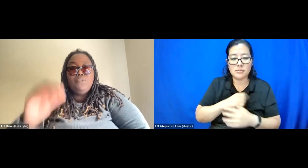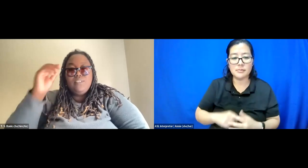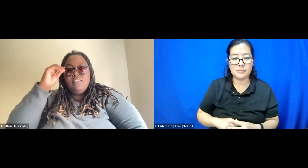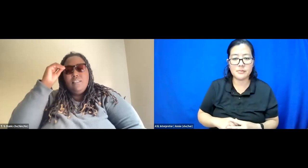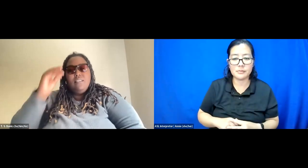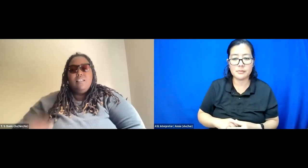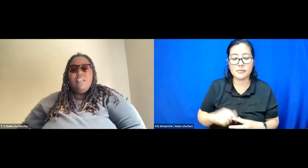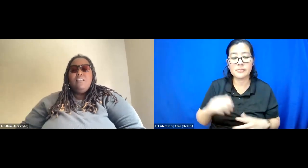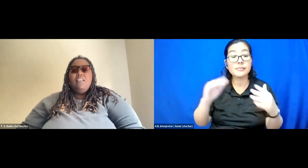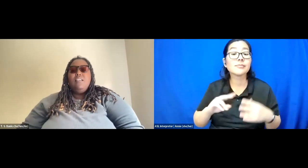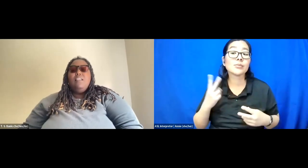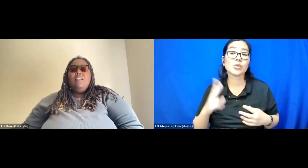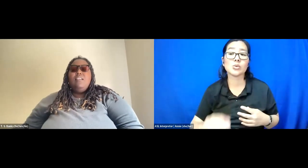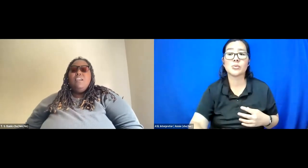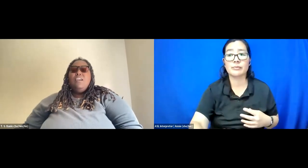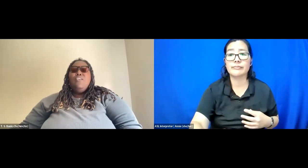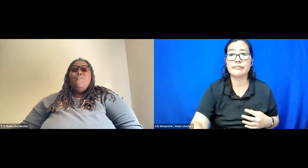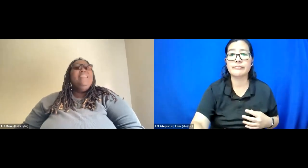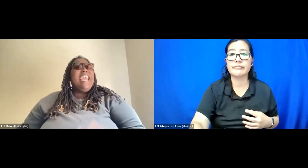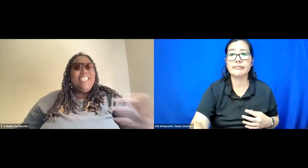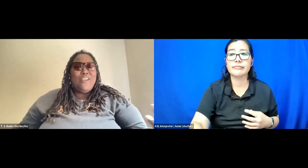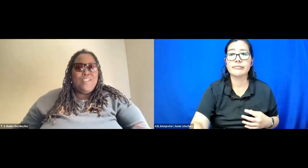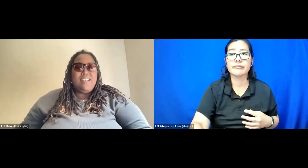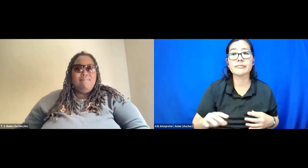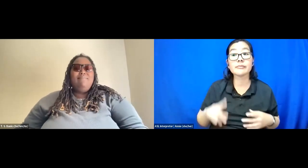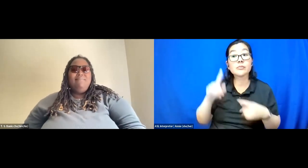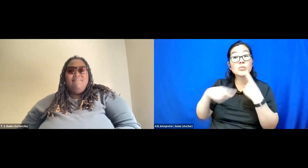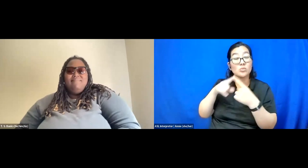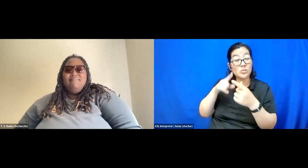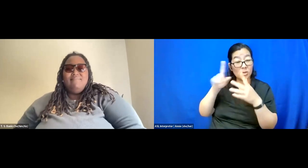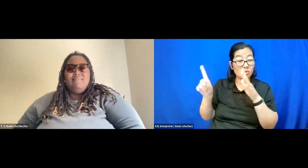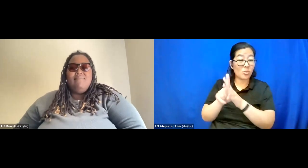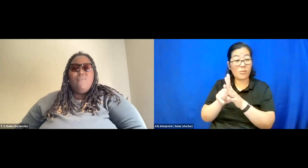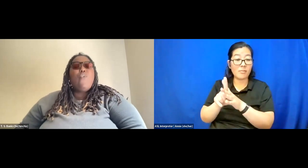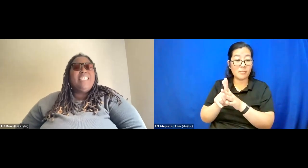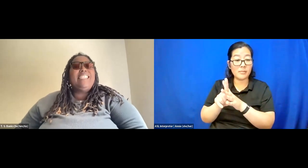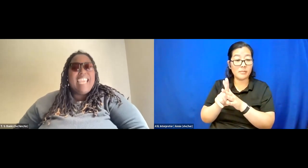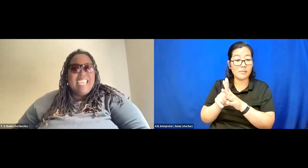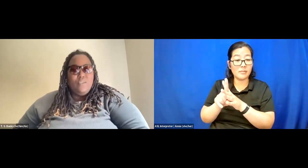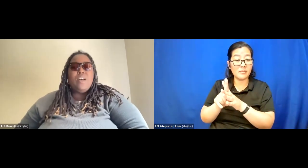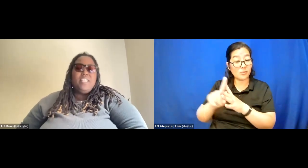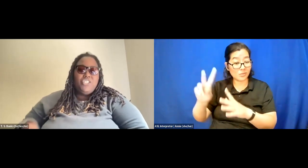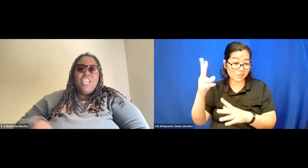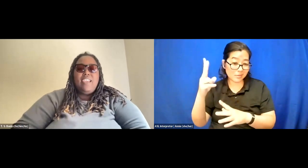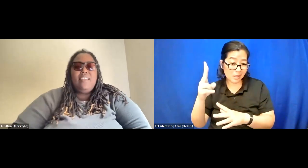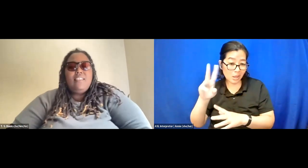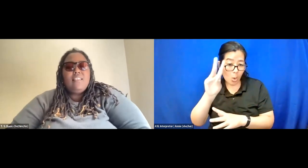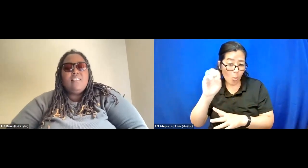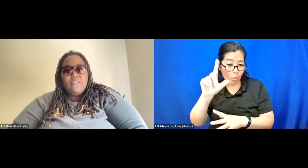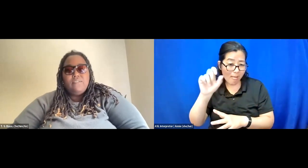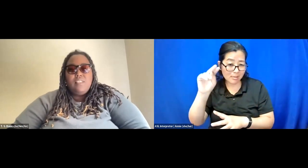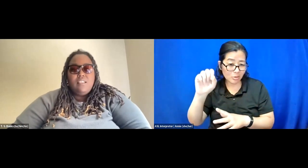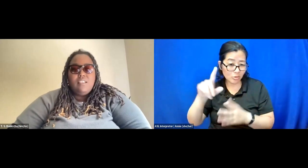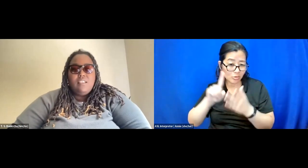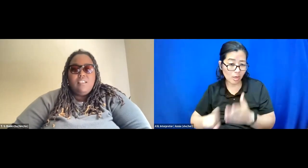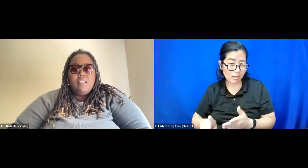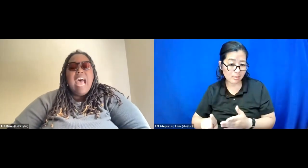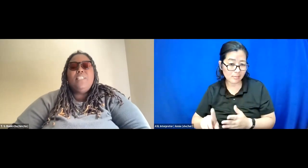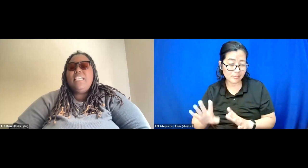Two, when they showed up for the second wellness check, I was in my --